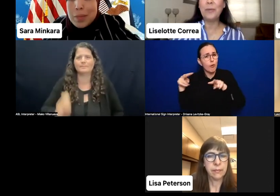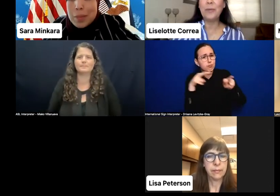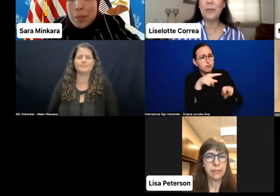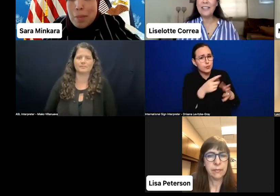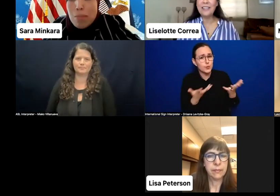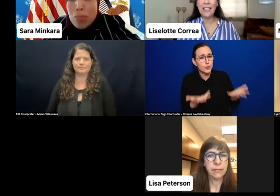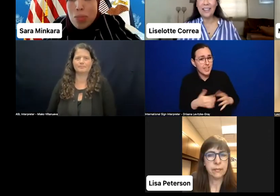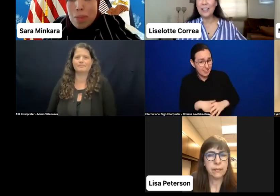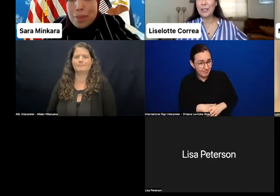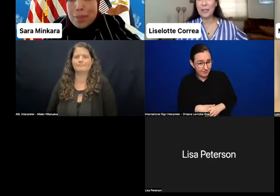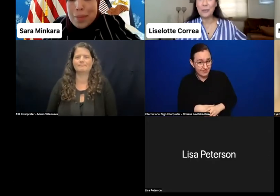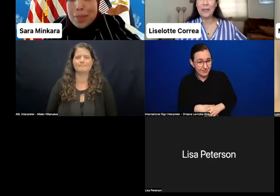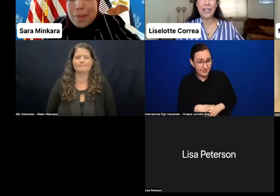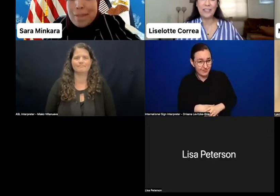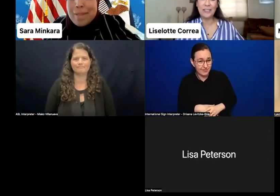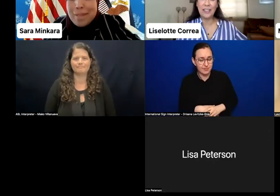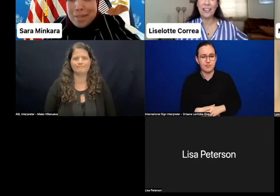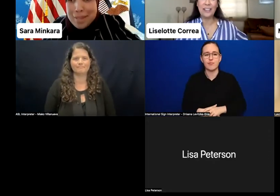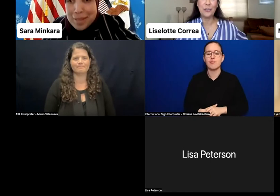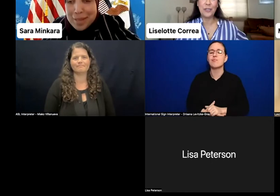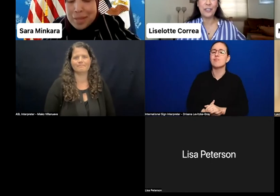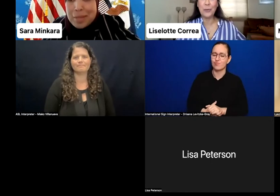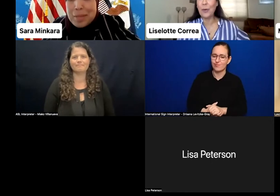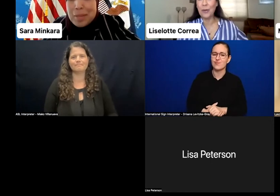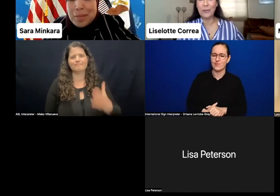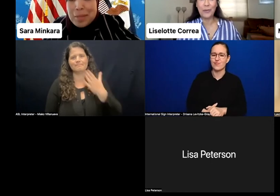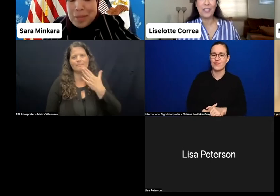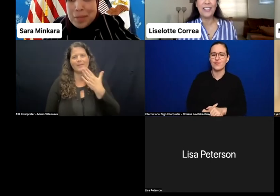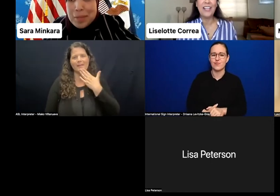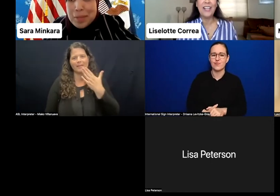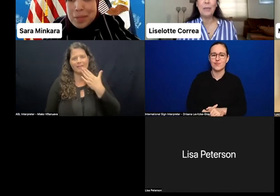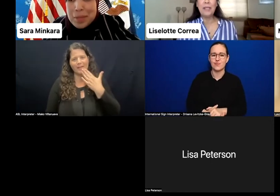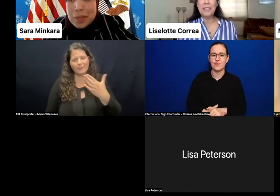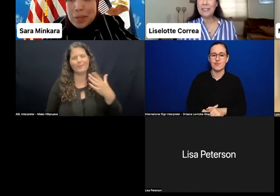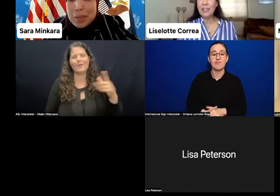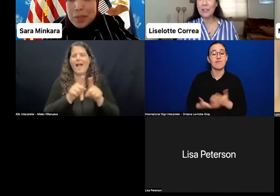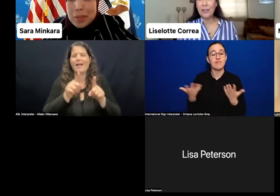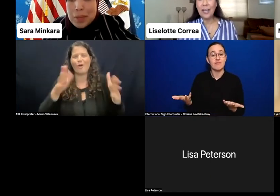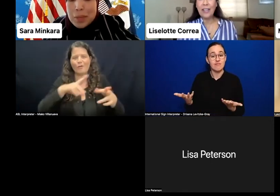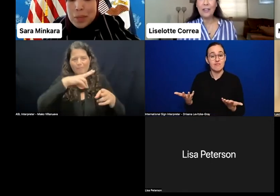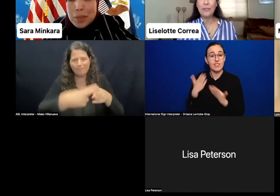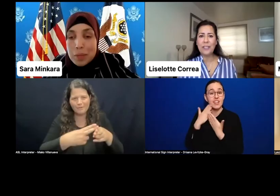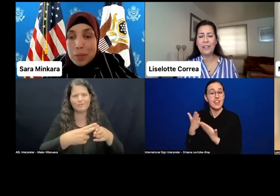As you already said, and very nice to see you, all of you, here. My name is Lisolette Correa, Head of Gender